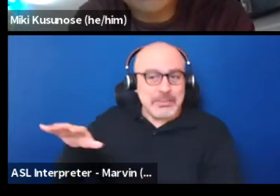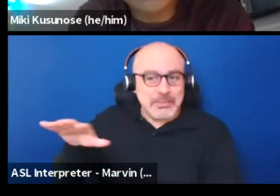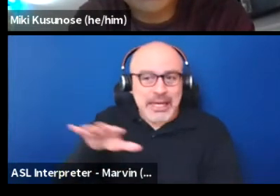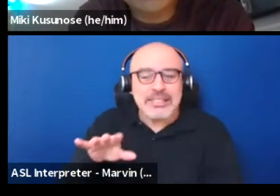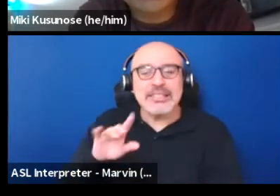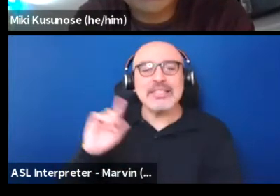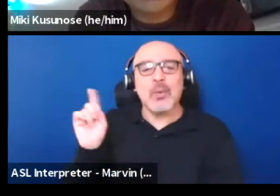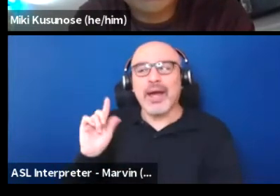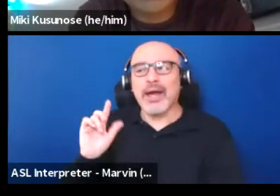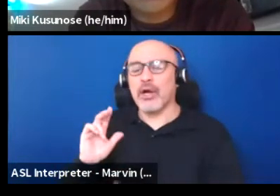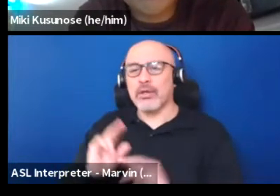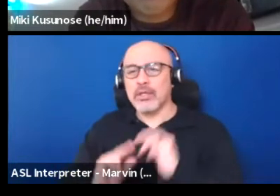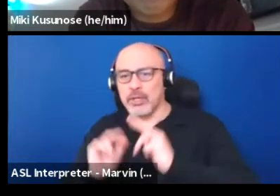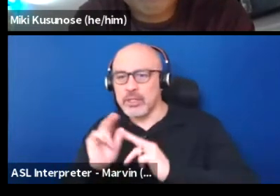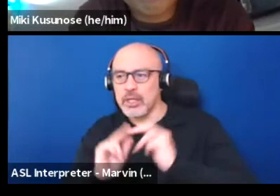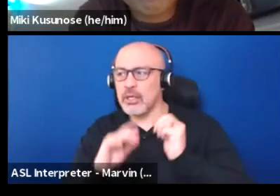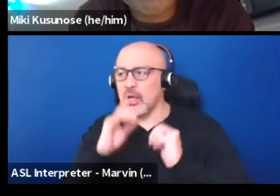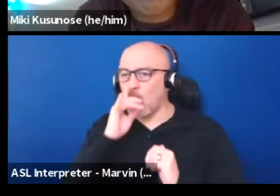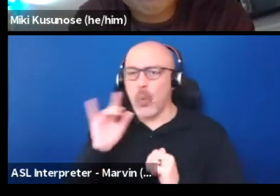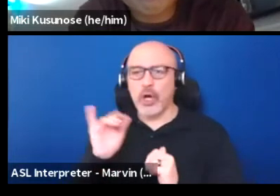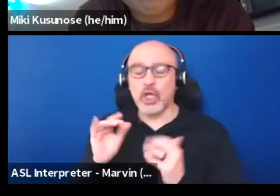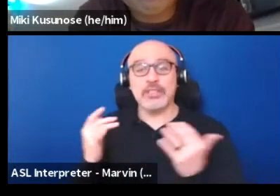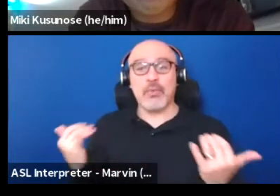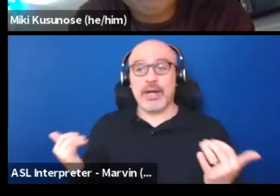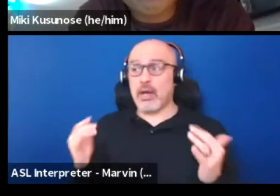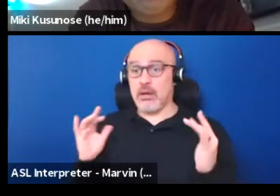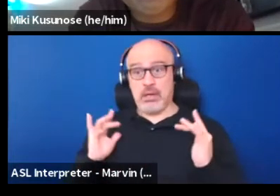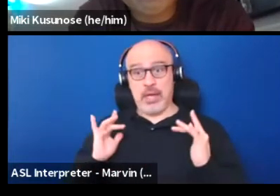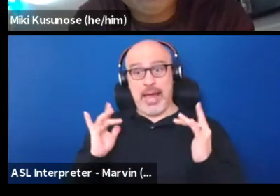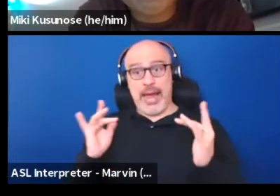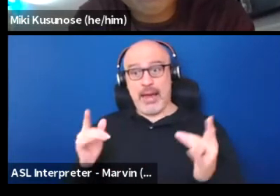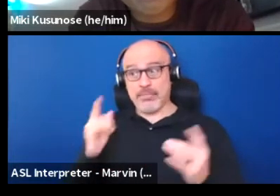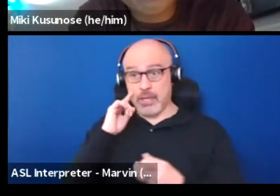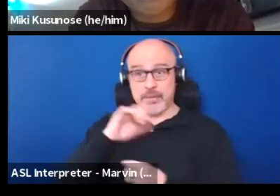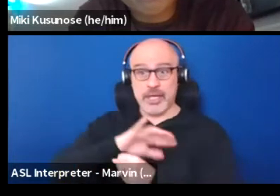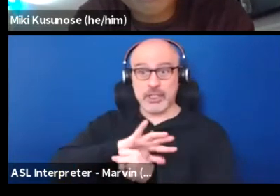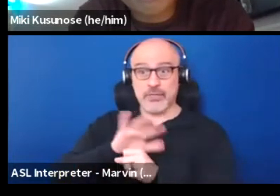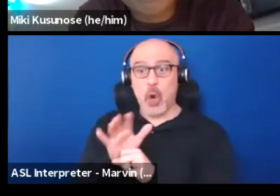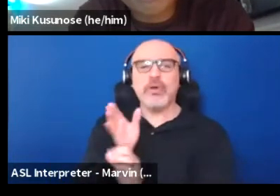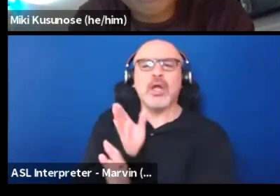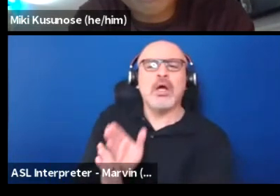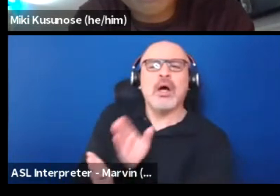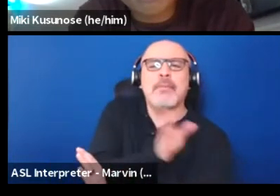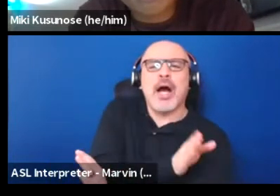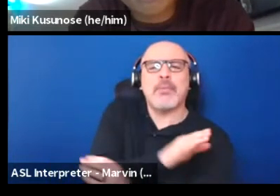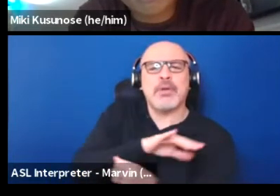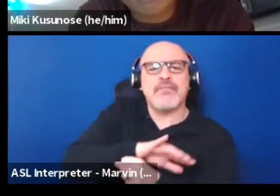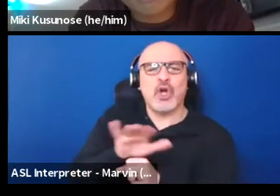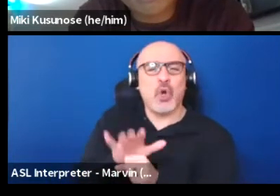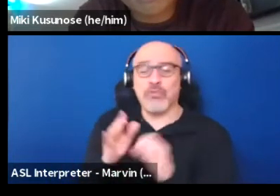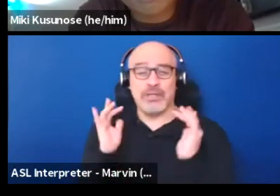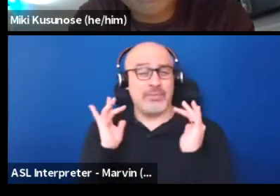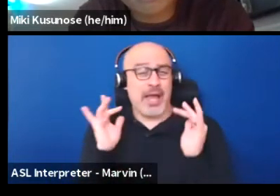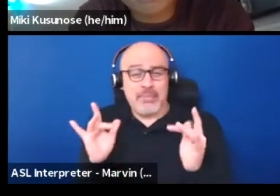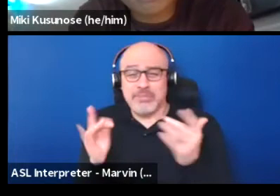What it means for our theaters right now to be empty because of COVID, but even pre-COVID, they were largely empty most of the time.